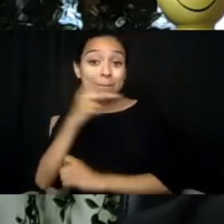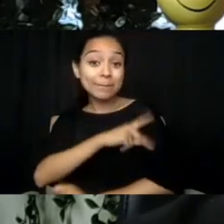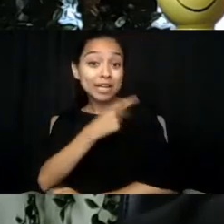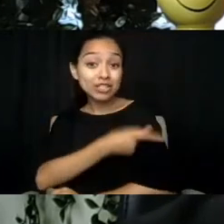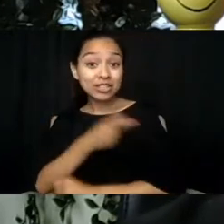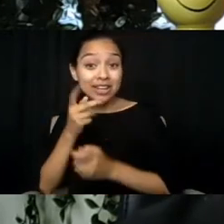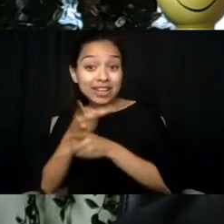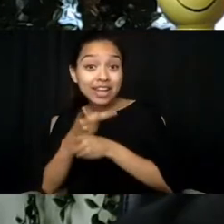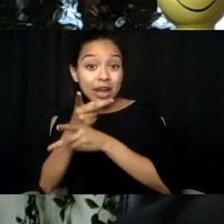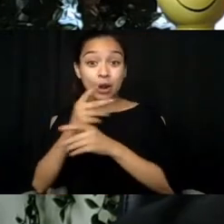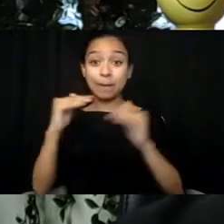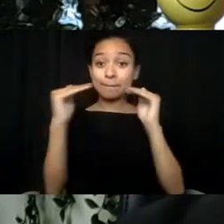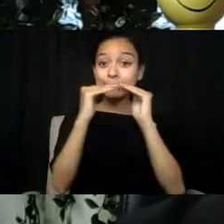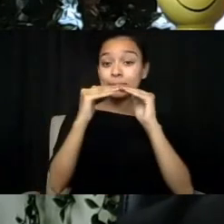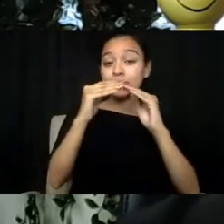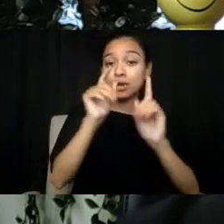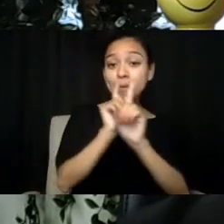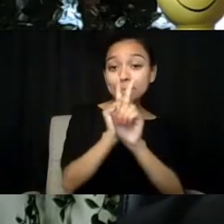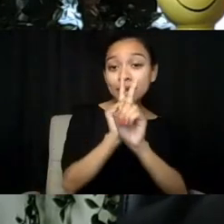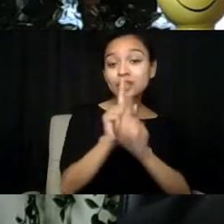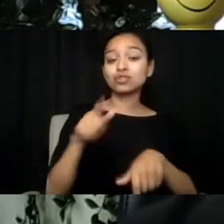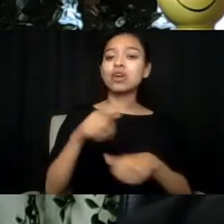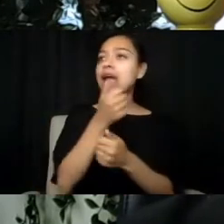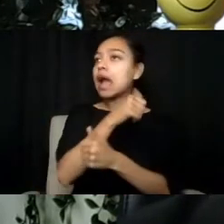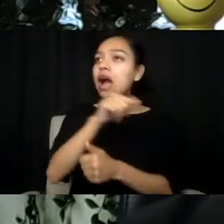as well as any other sort of faith-based